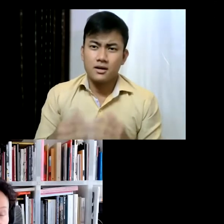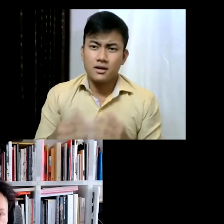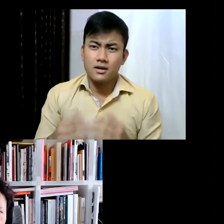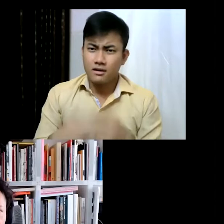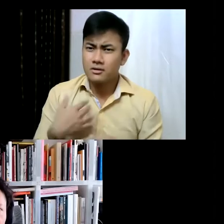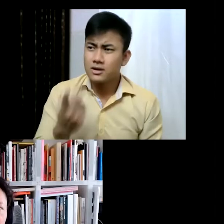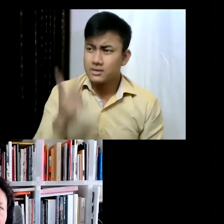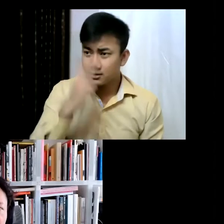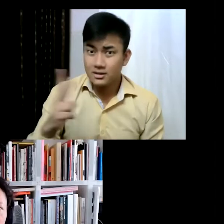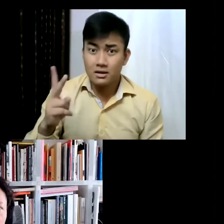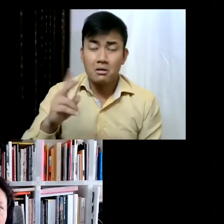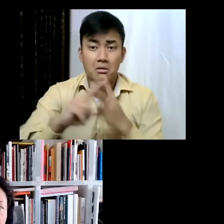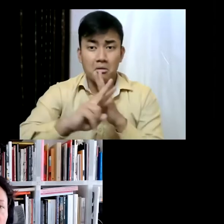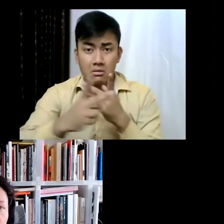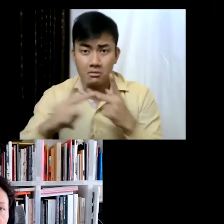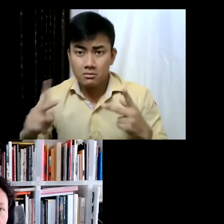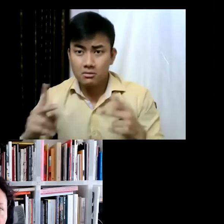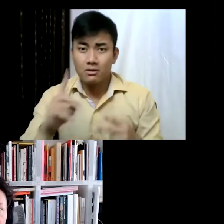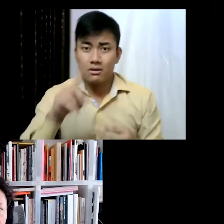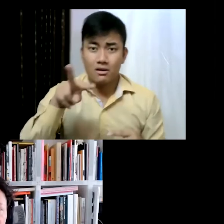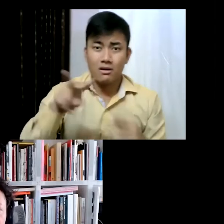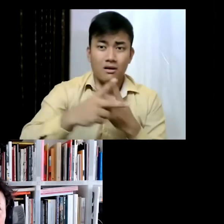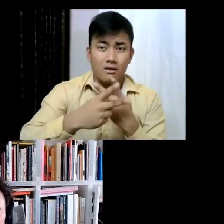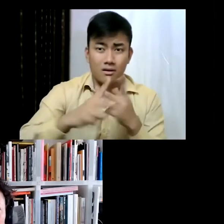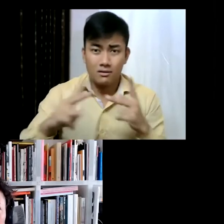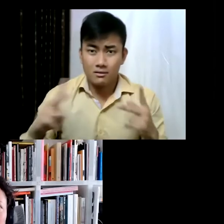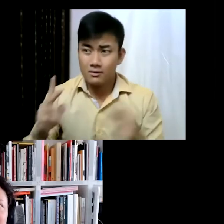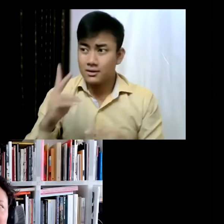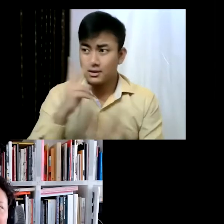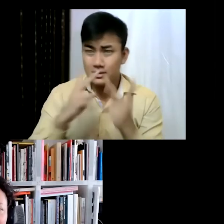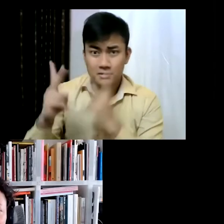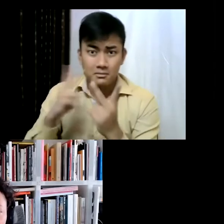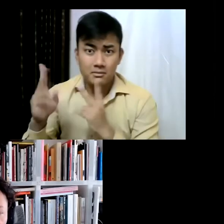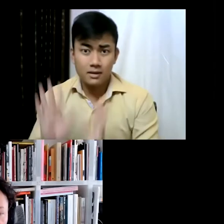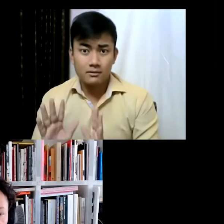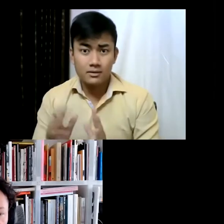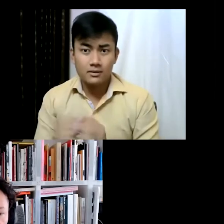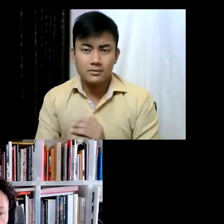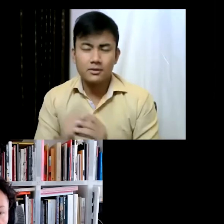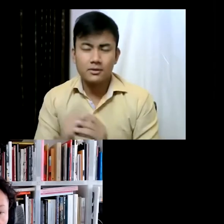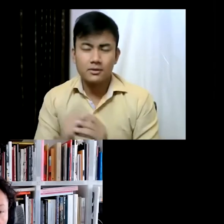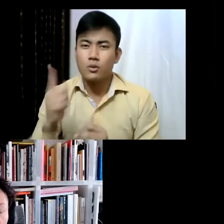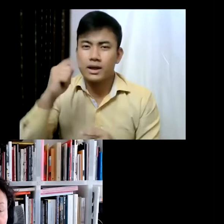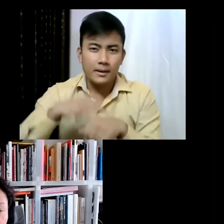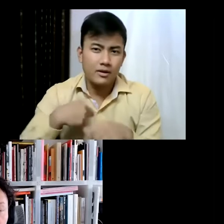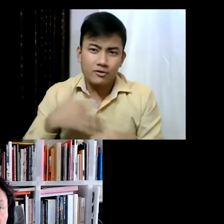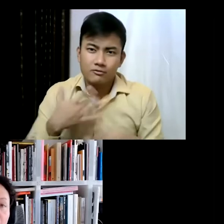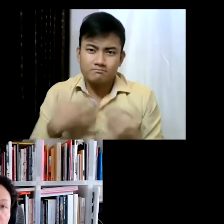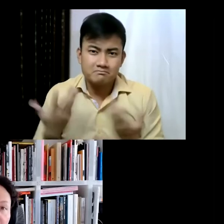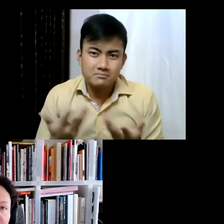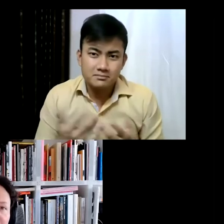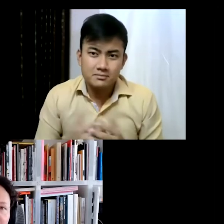literally hundreds of zoom studio visits... on one side, I actually was able to meet more artists,